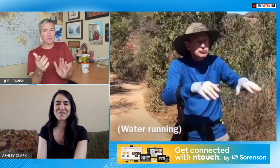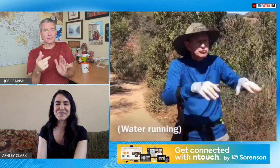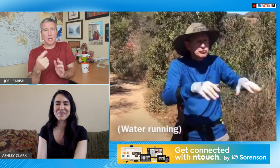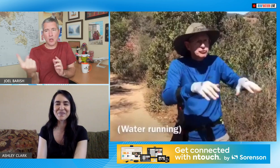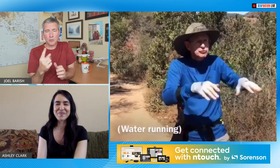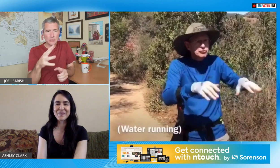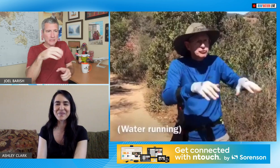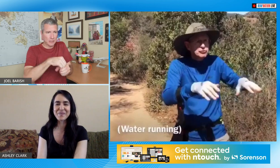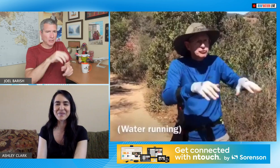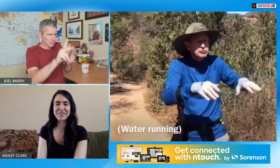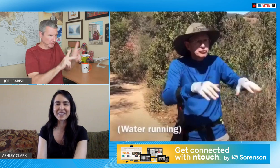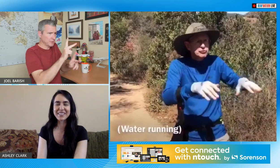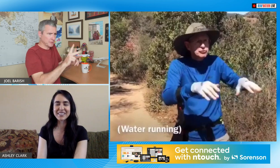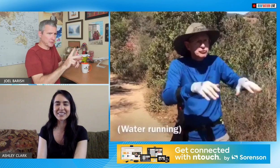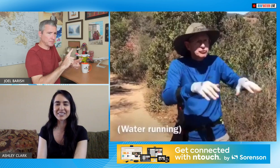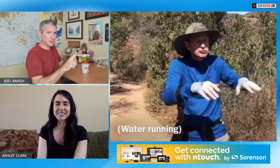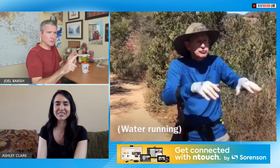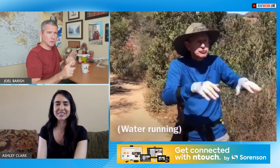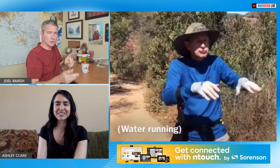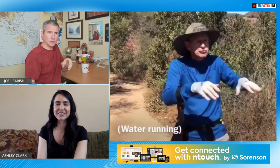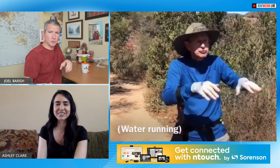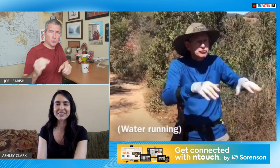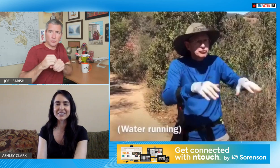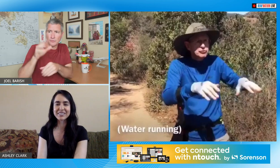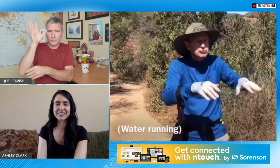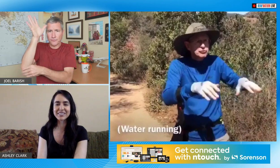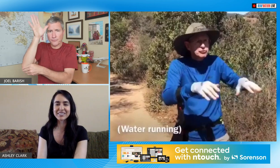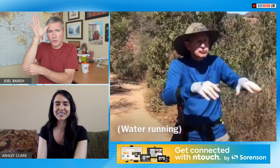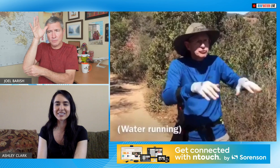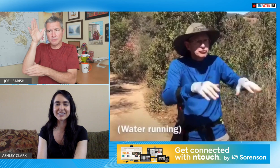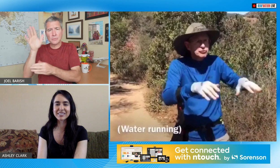this one I will turn it over to you but I know you always involve people but